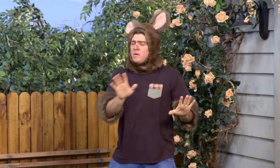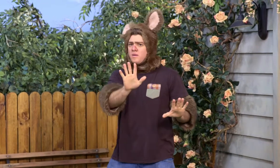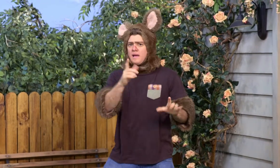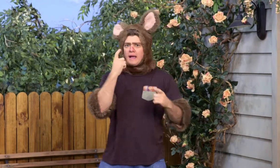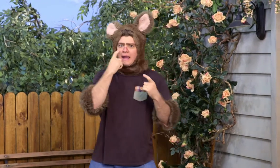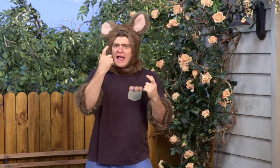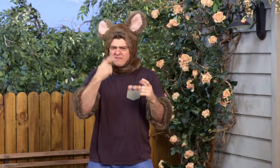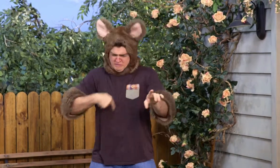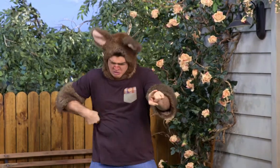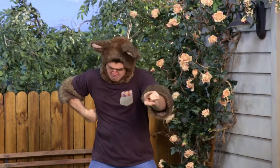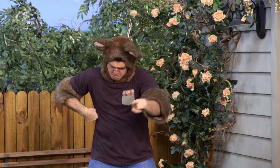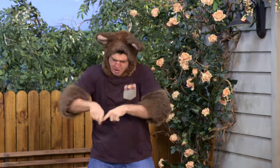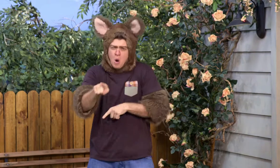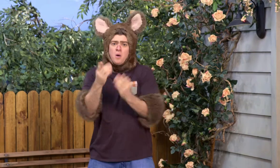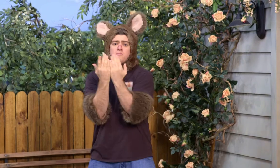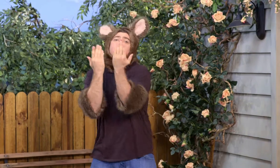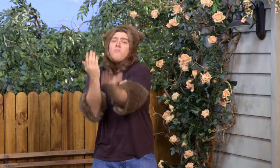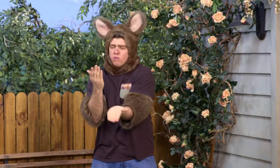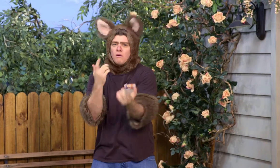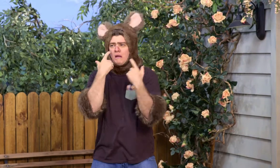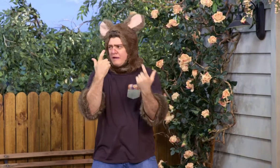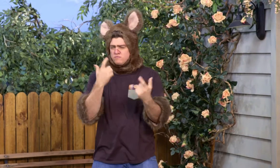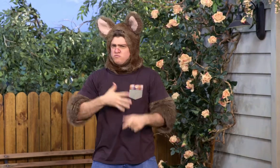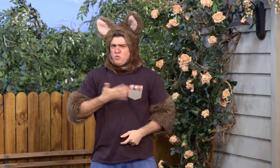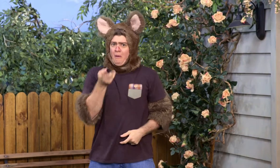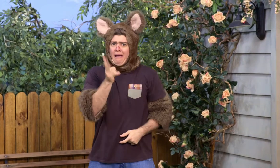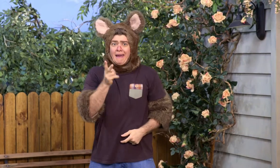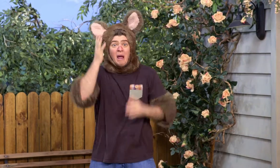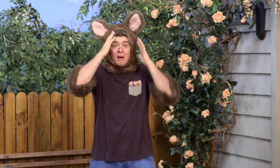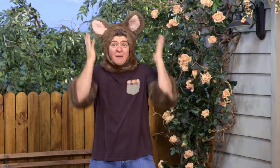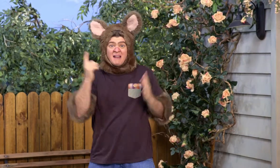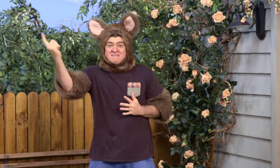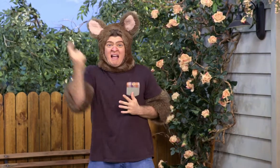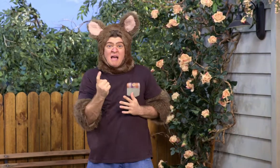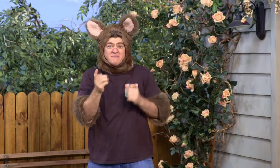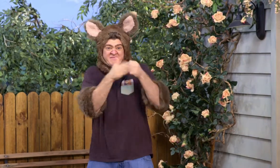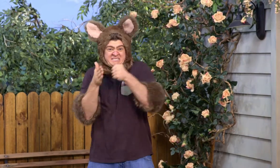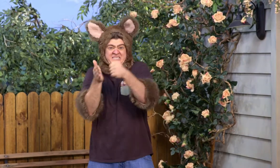But I can't kick it too hard - I might break my door. I don't want Amanda to have to come and to fix it again.